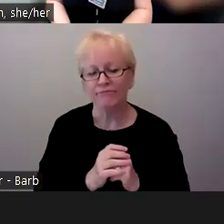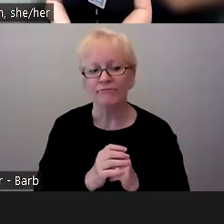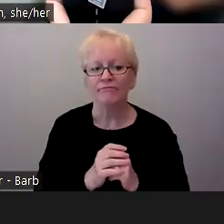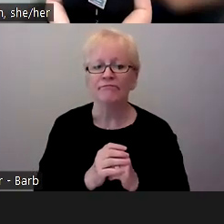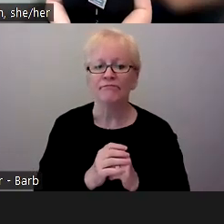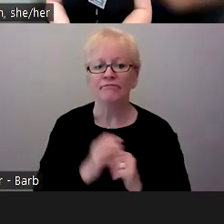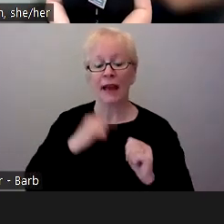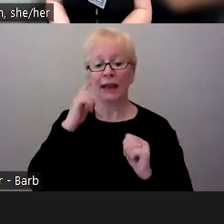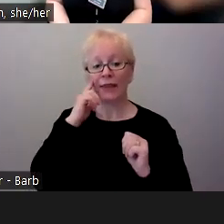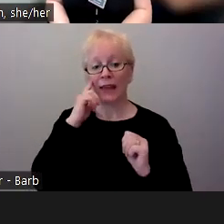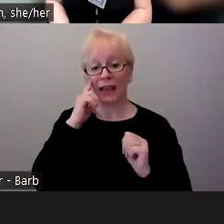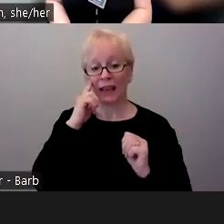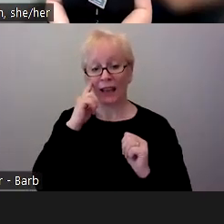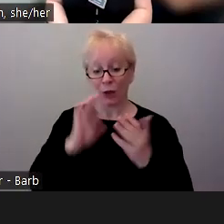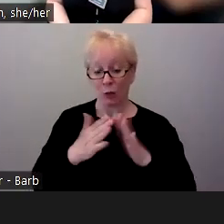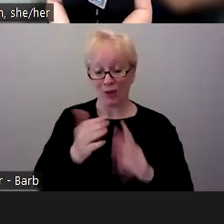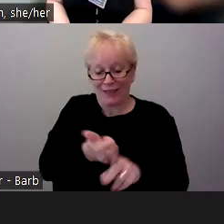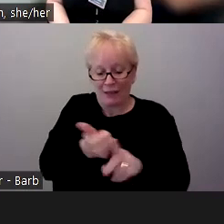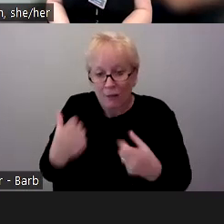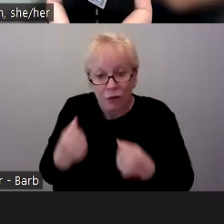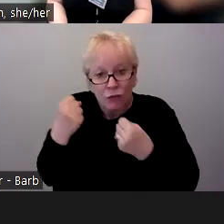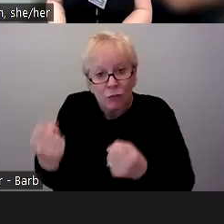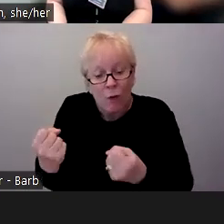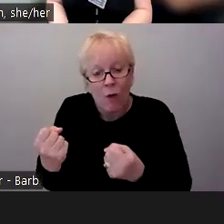the strength of the community is working with other people.